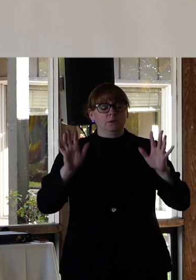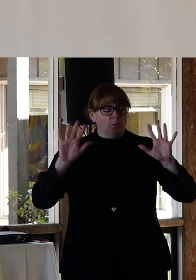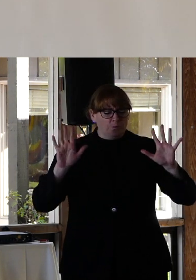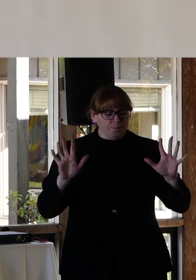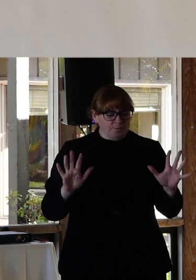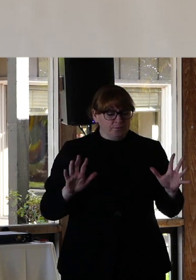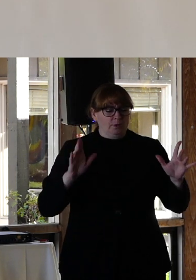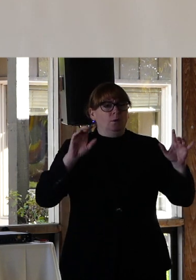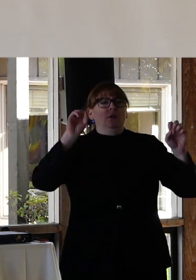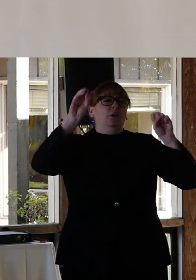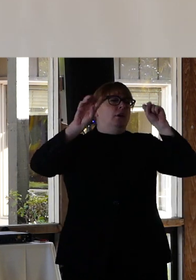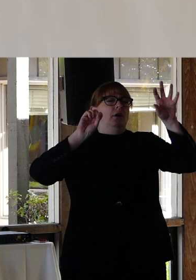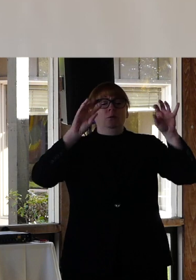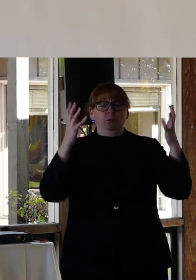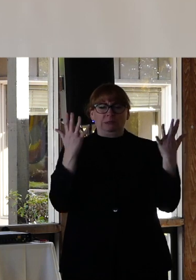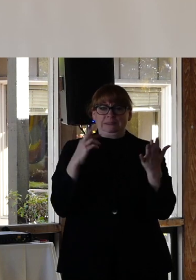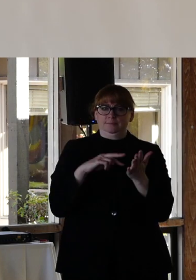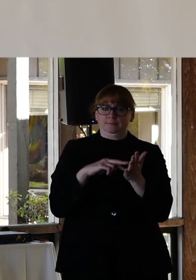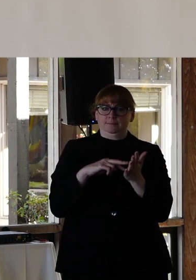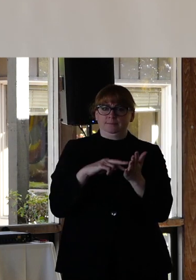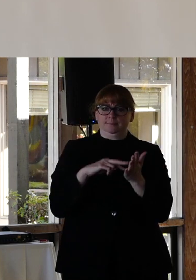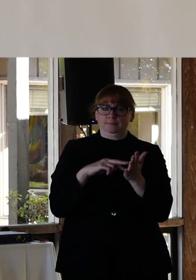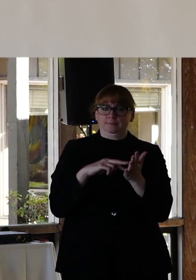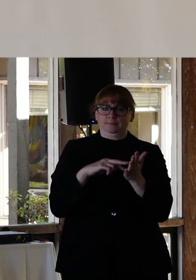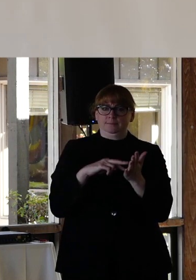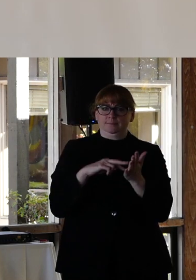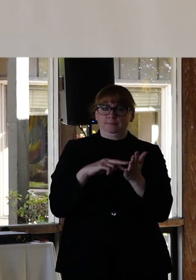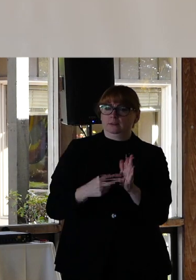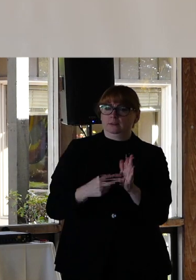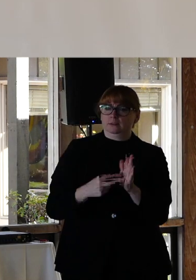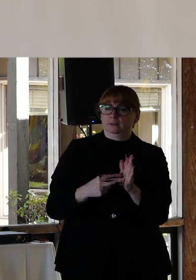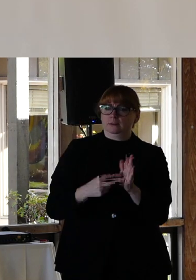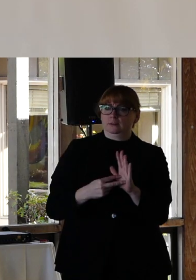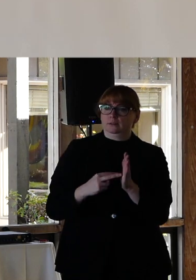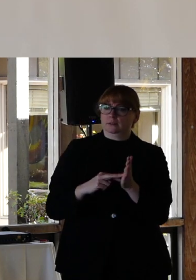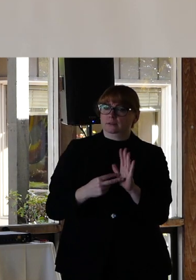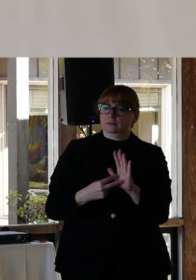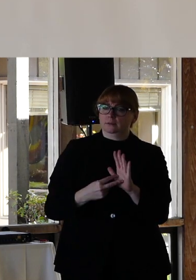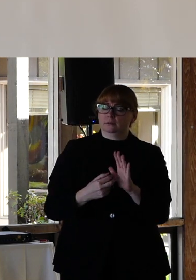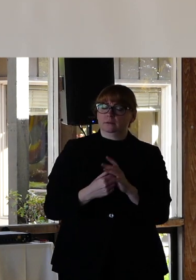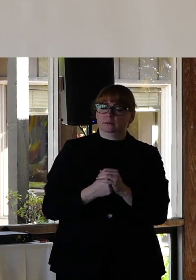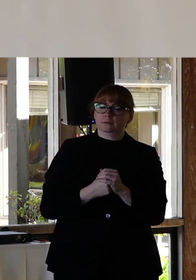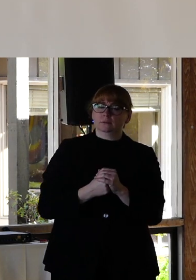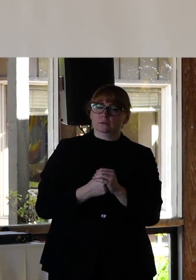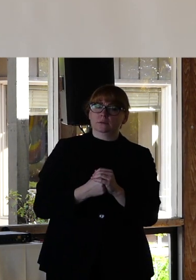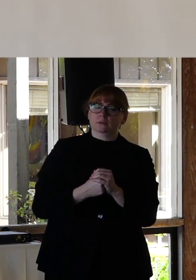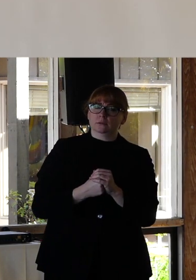So what what does this mean? Right? If we look at the fact that mental